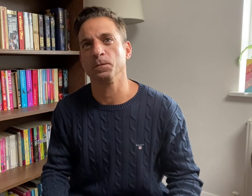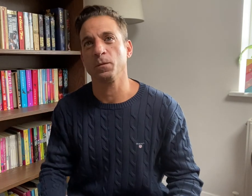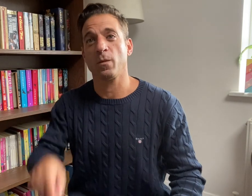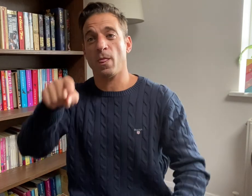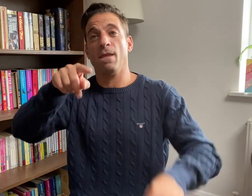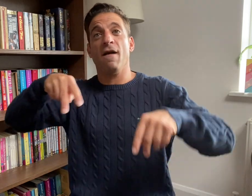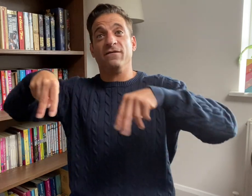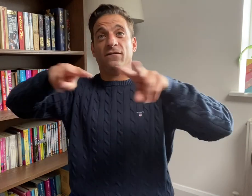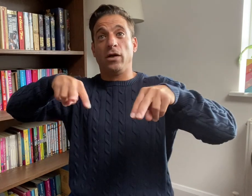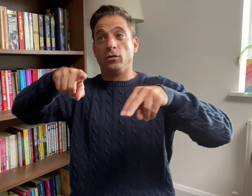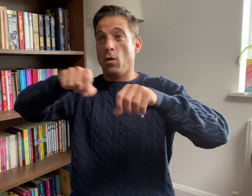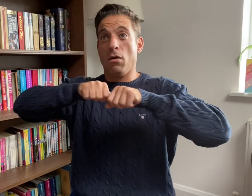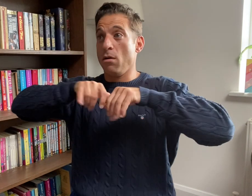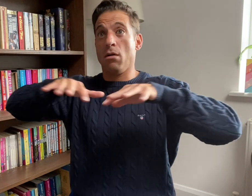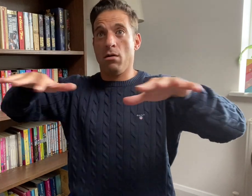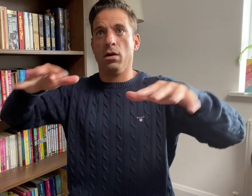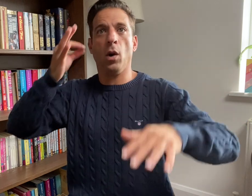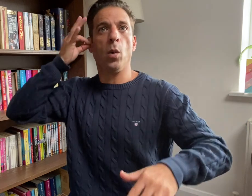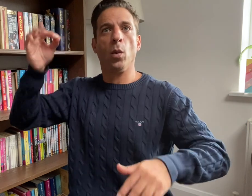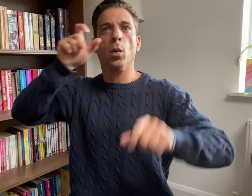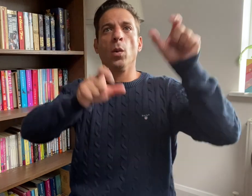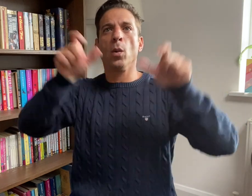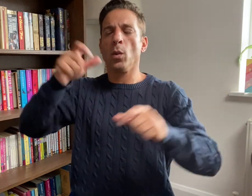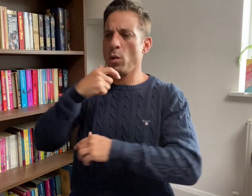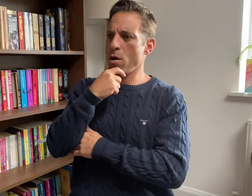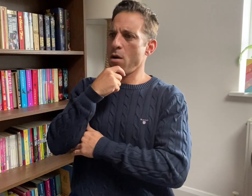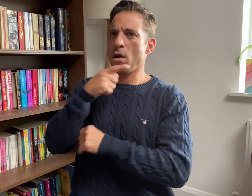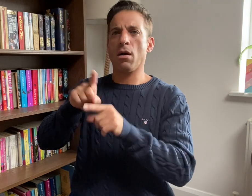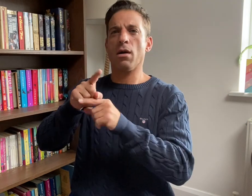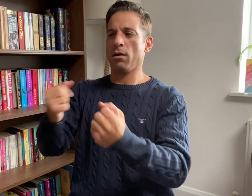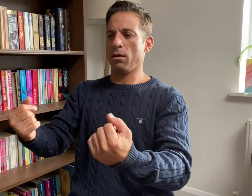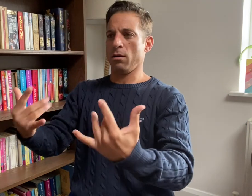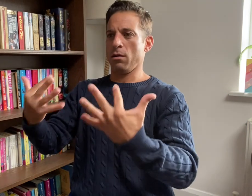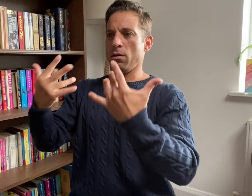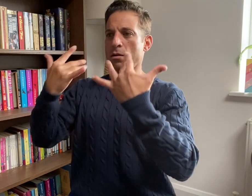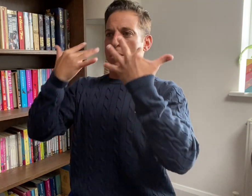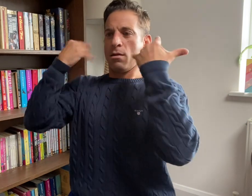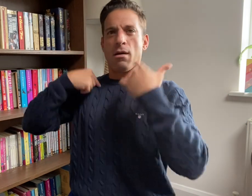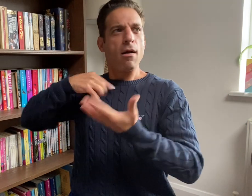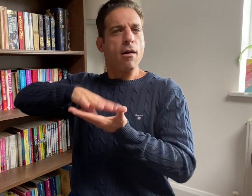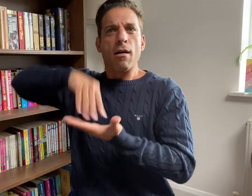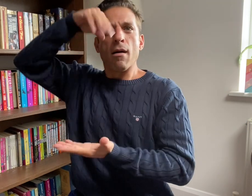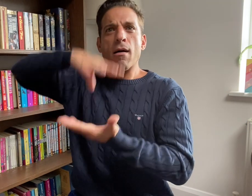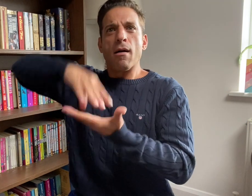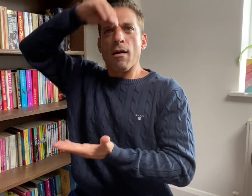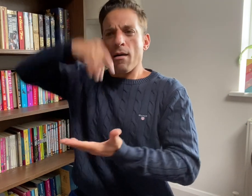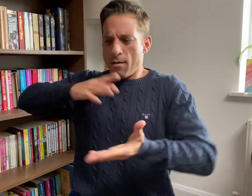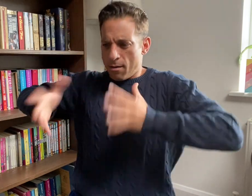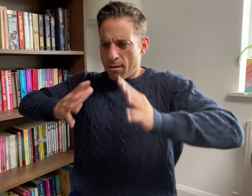These videos also inspire hearing people to learn sign language.